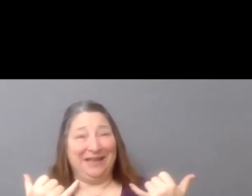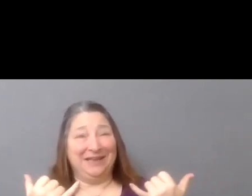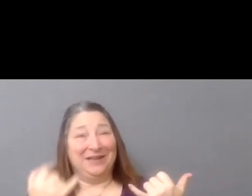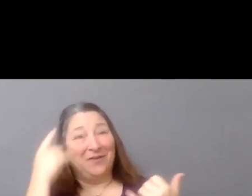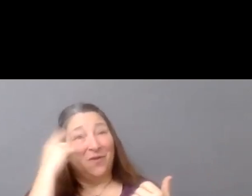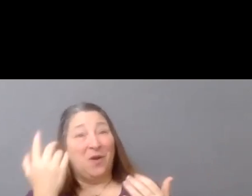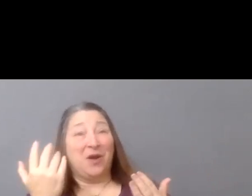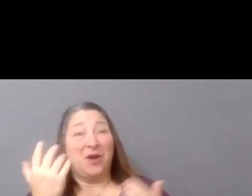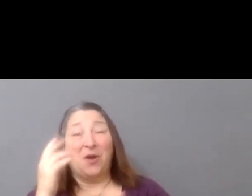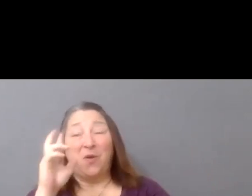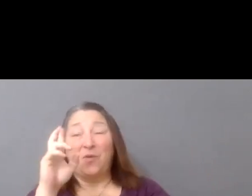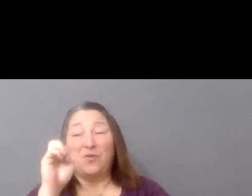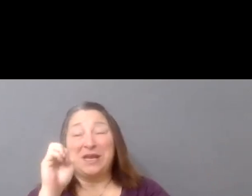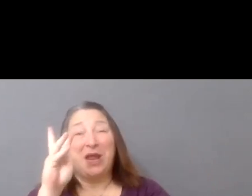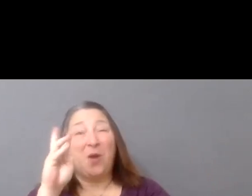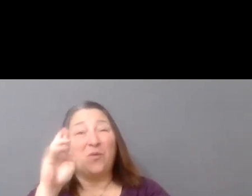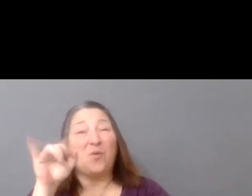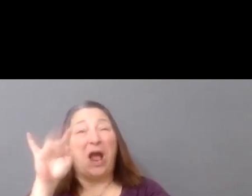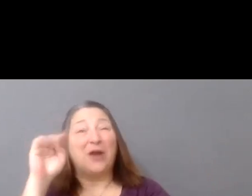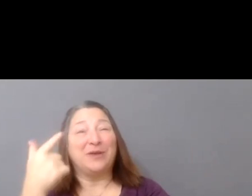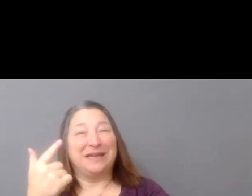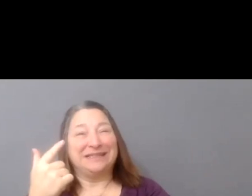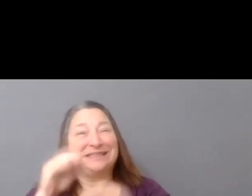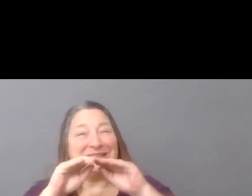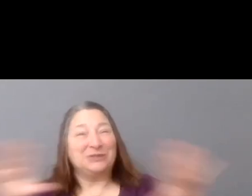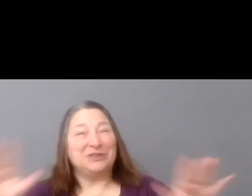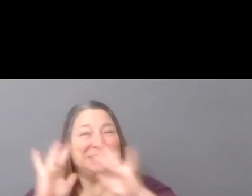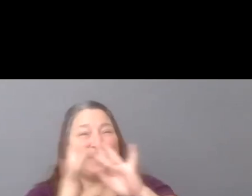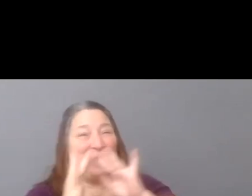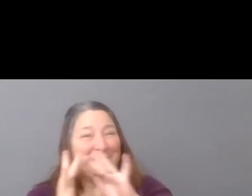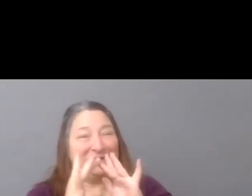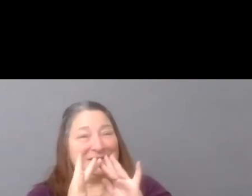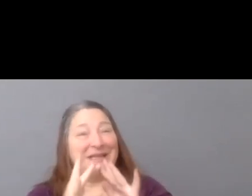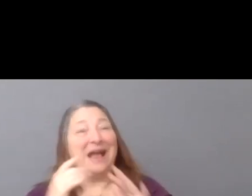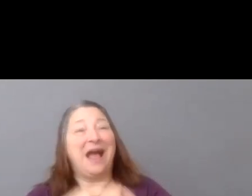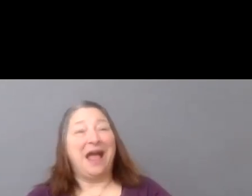Distribution Networks. I'm Maggie Bowman. I'm the director of programming for Getting Real